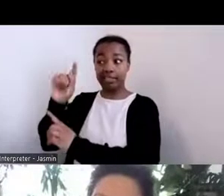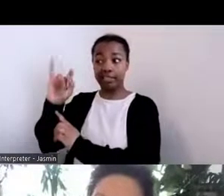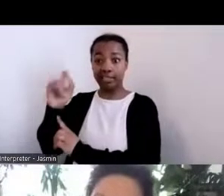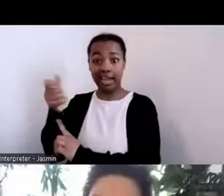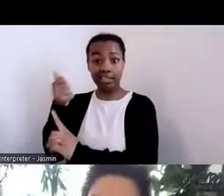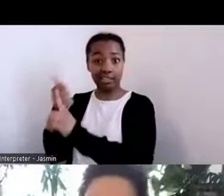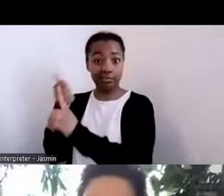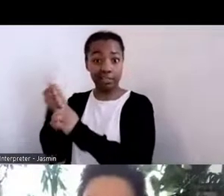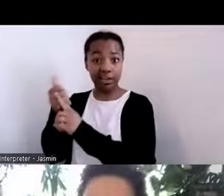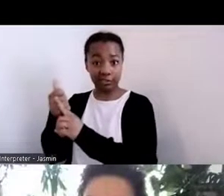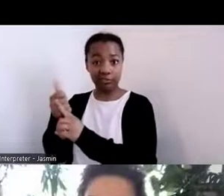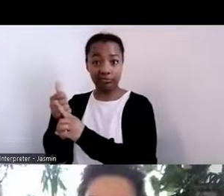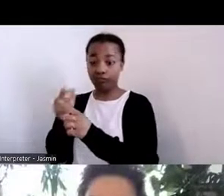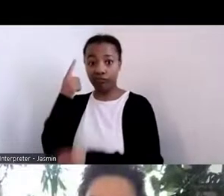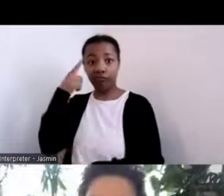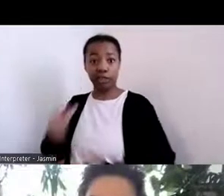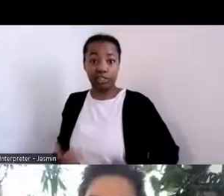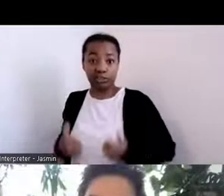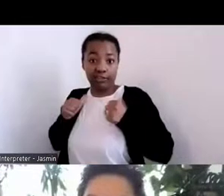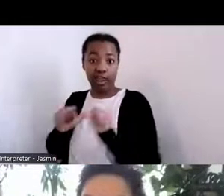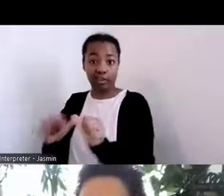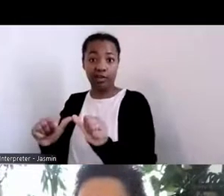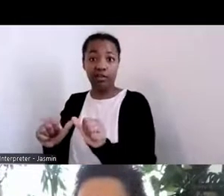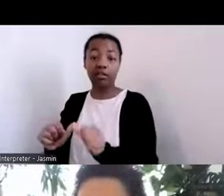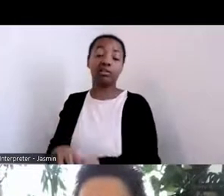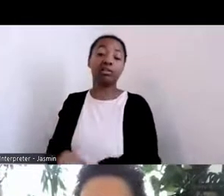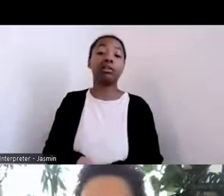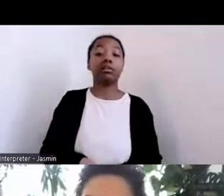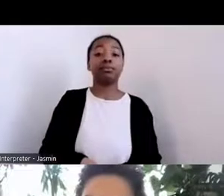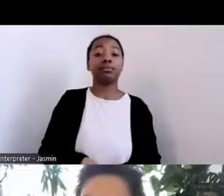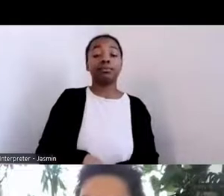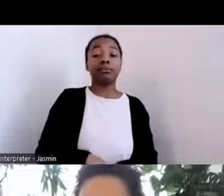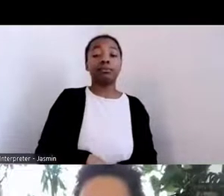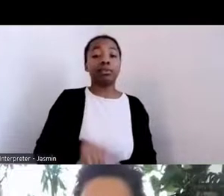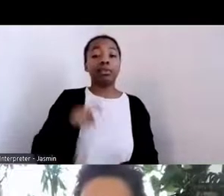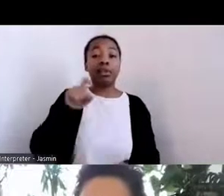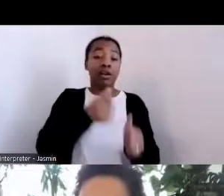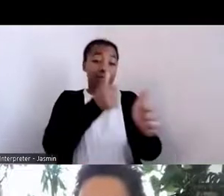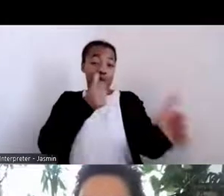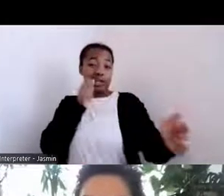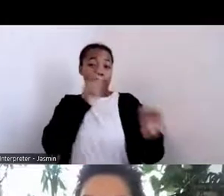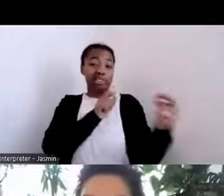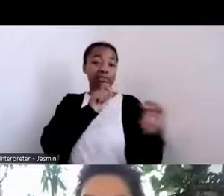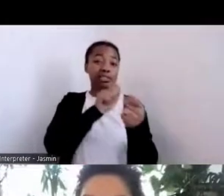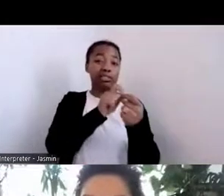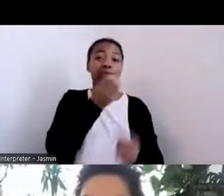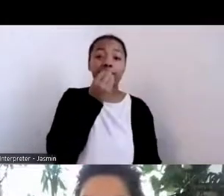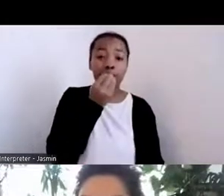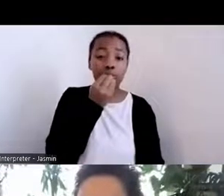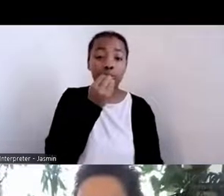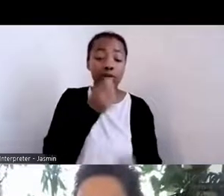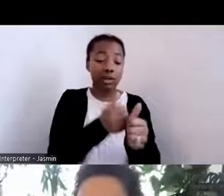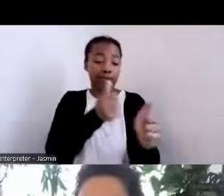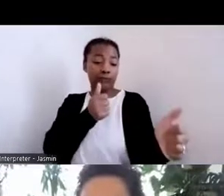know, whether, you know, it's, you know, refraining from different foods, refraining from different harmful practices, there are different ways.